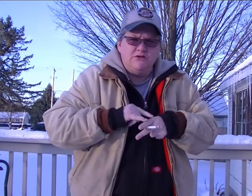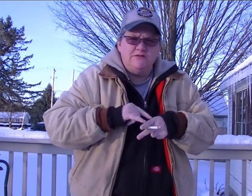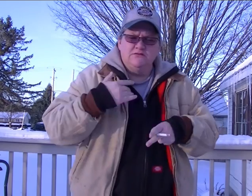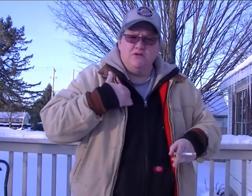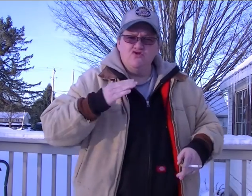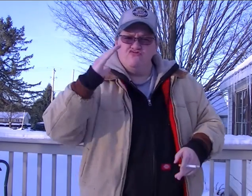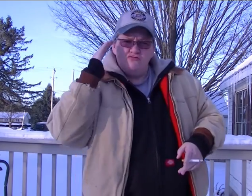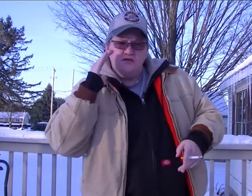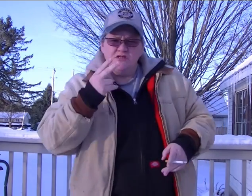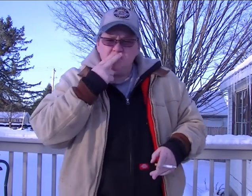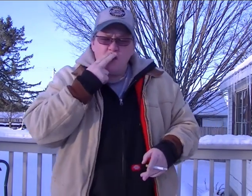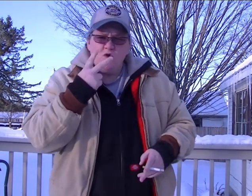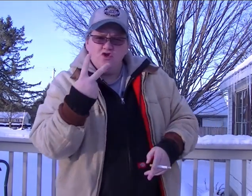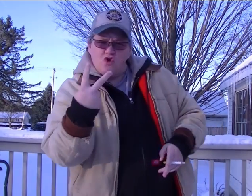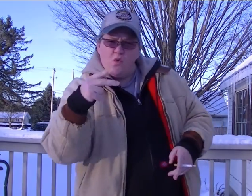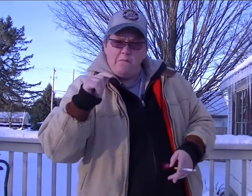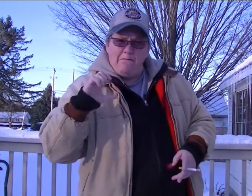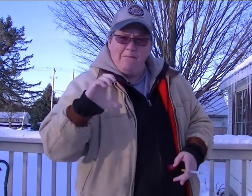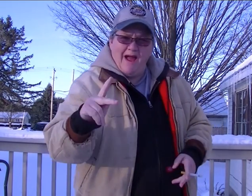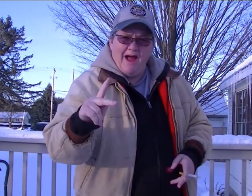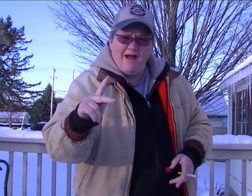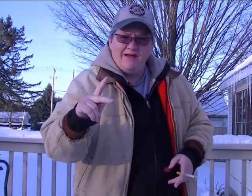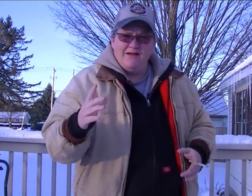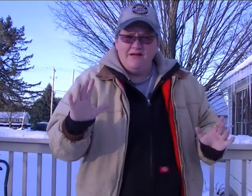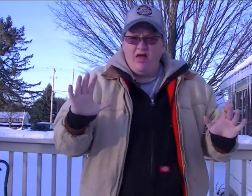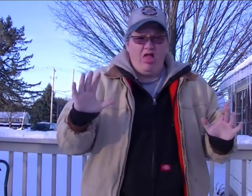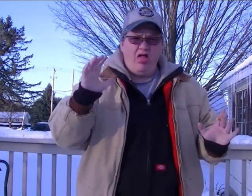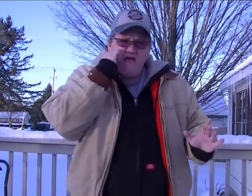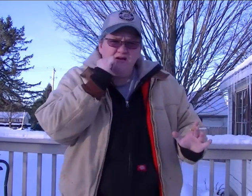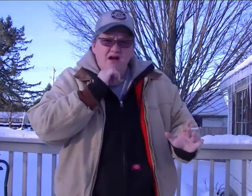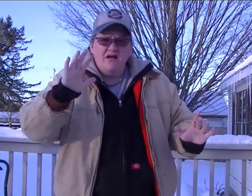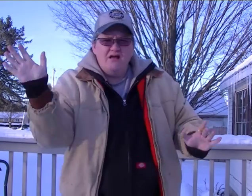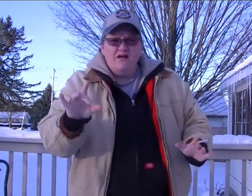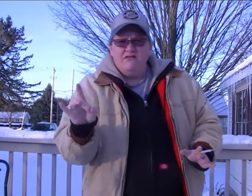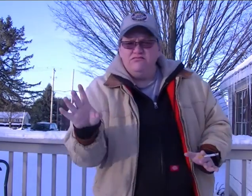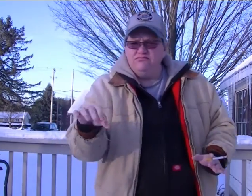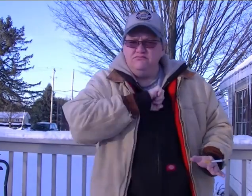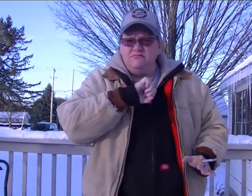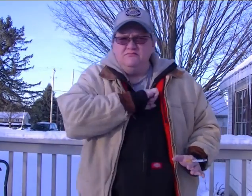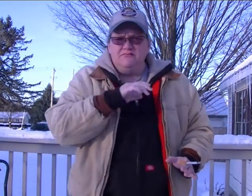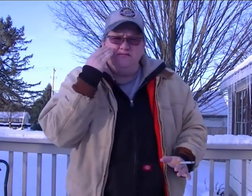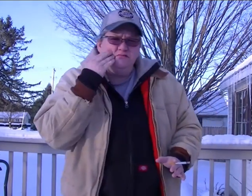I used to smoke 2 packs a day (was harsh on my lungs)